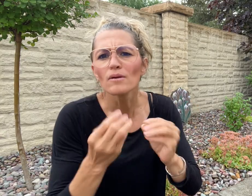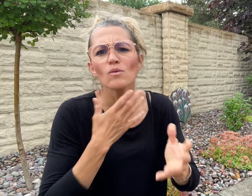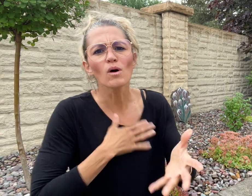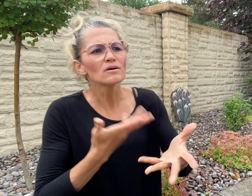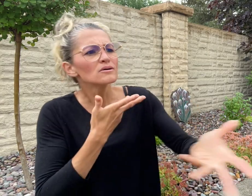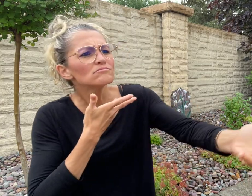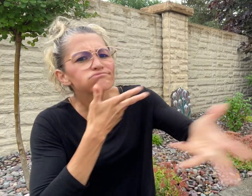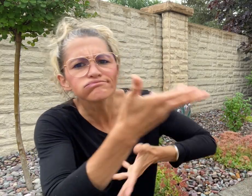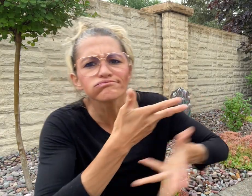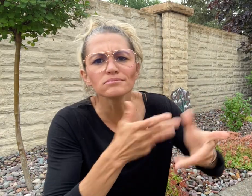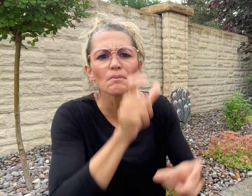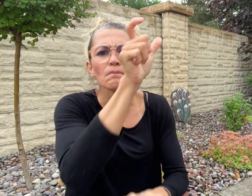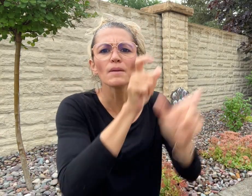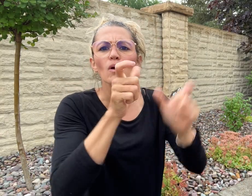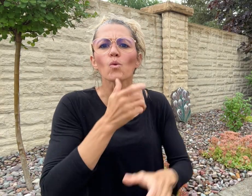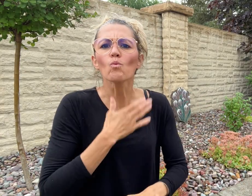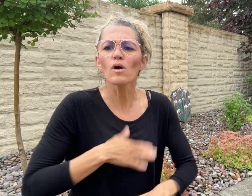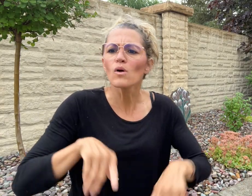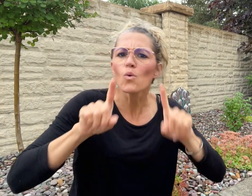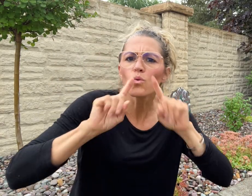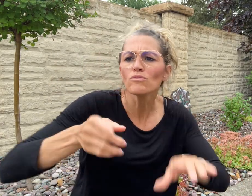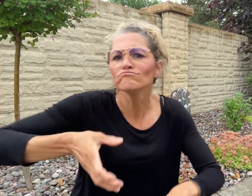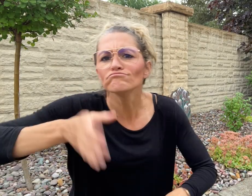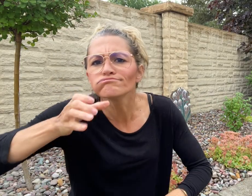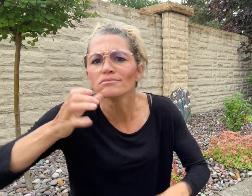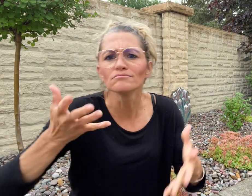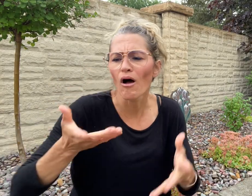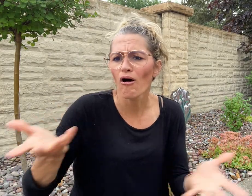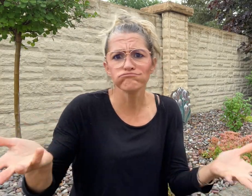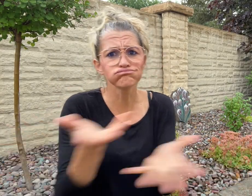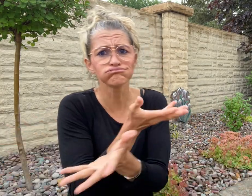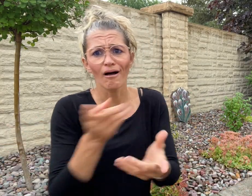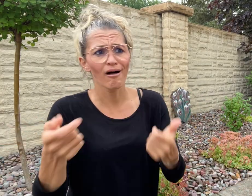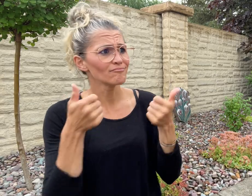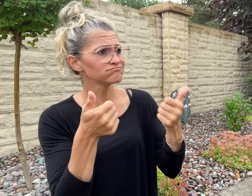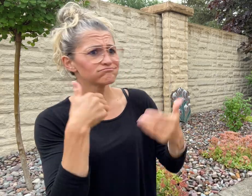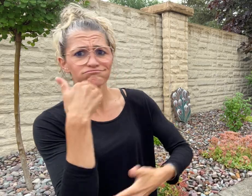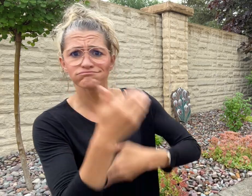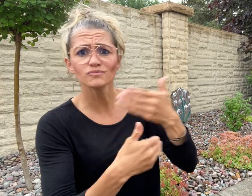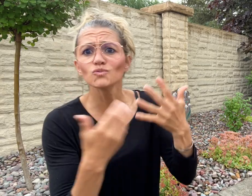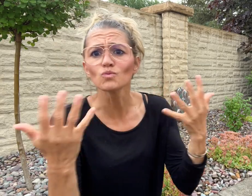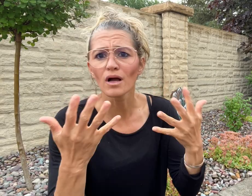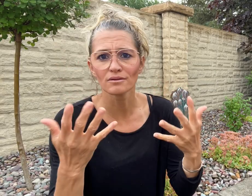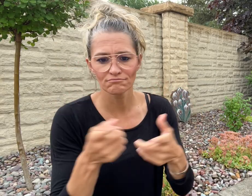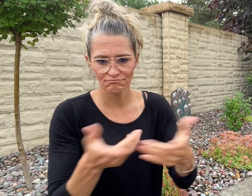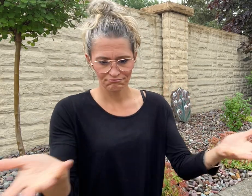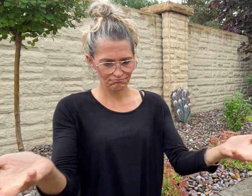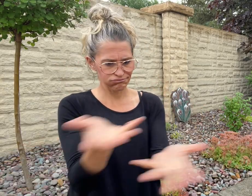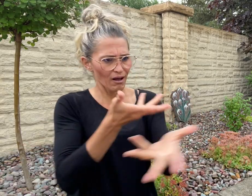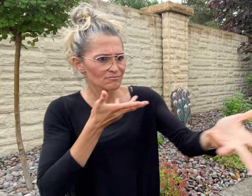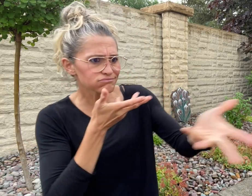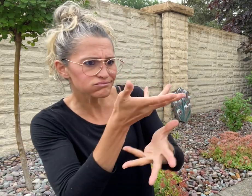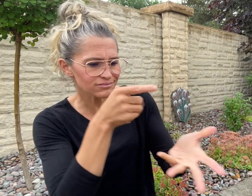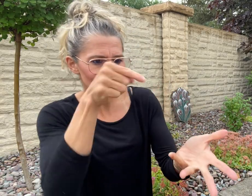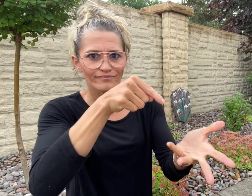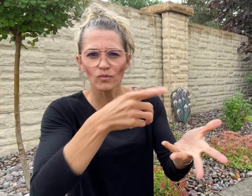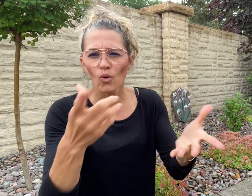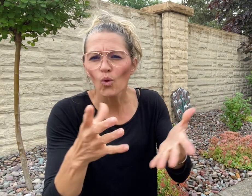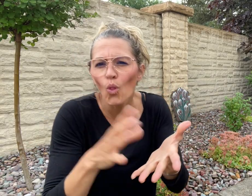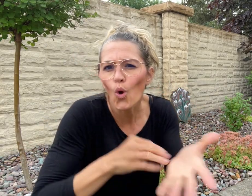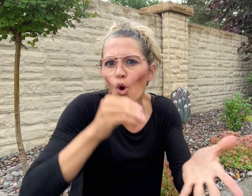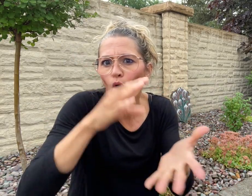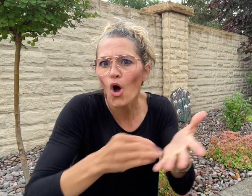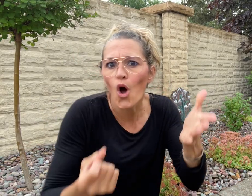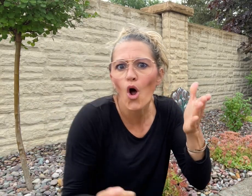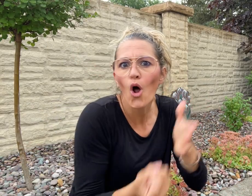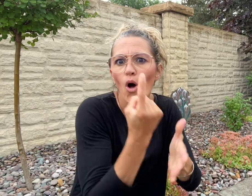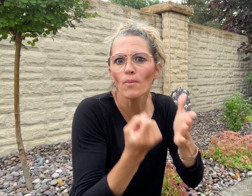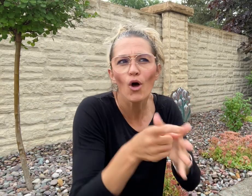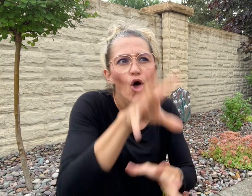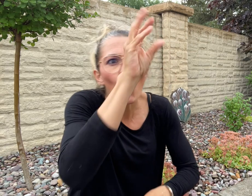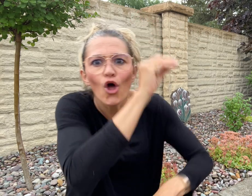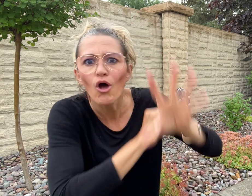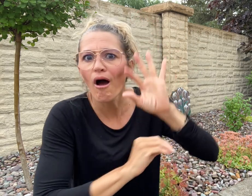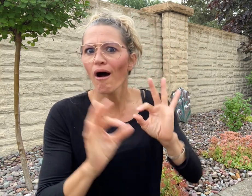her customers, as they see it as a learning opportunity.